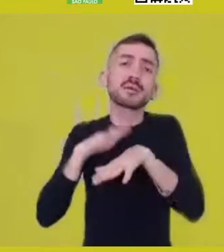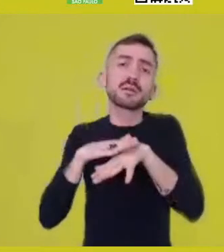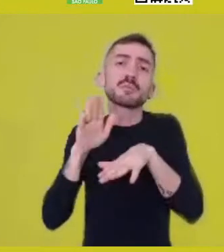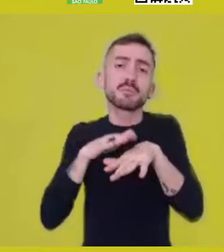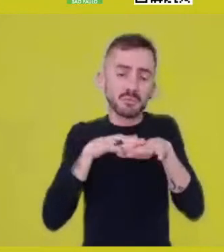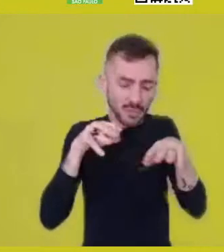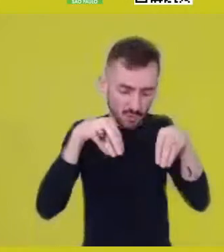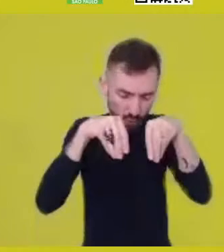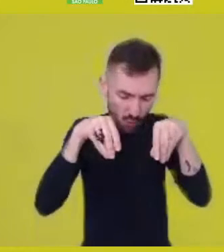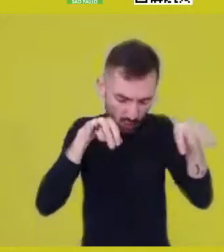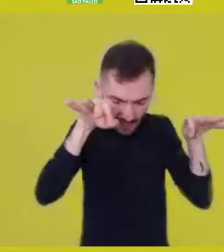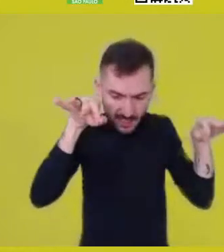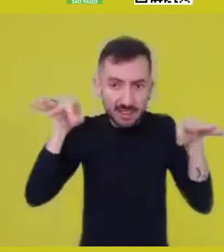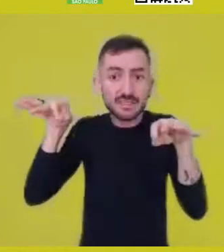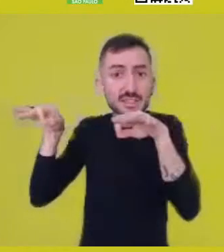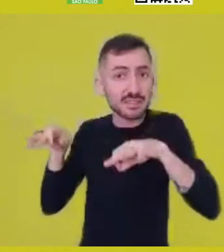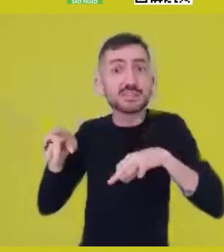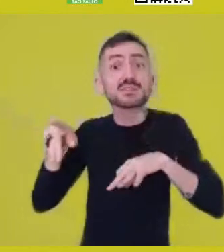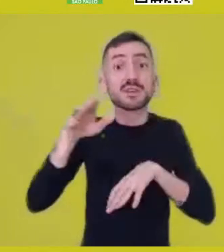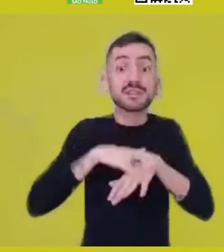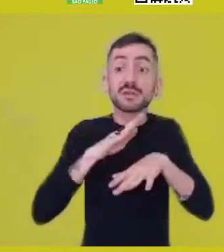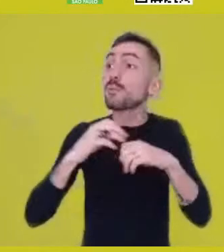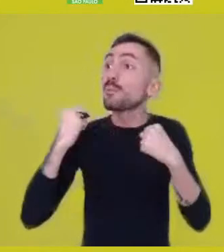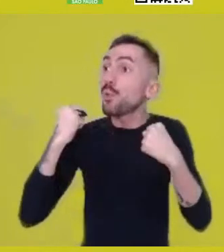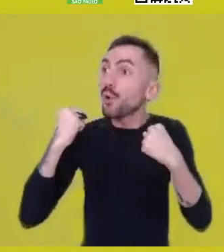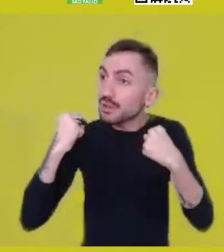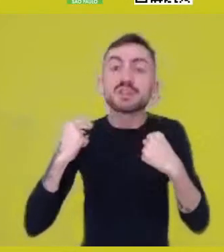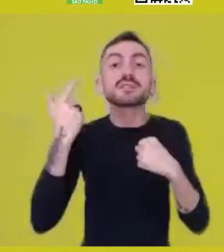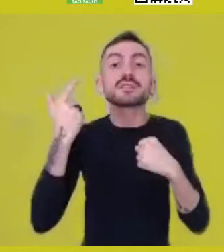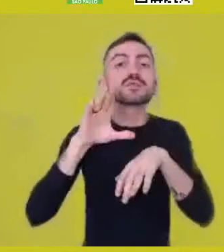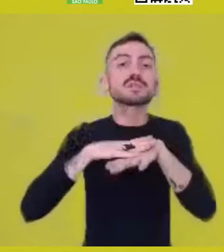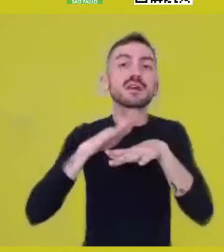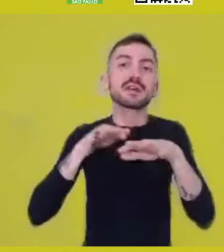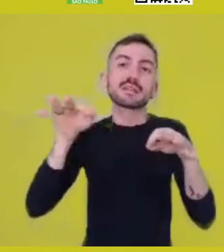who gestate the power. The black community, when they come here